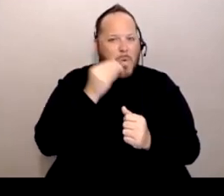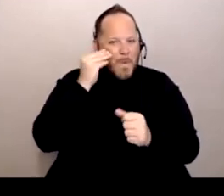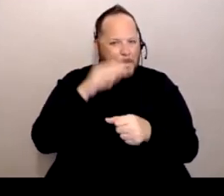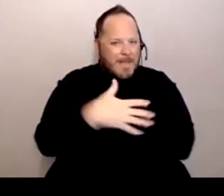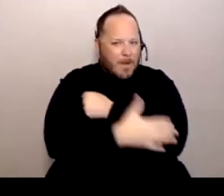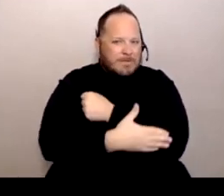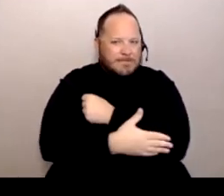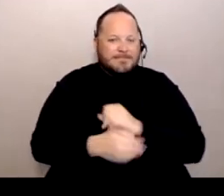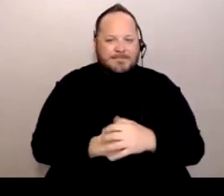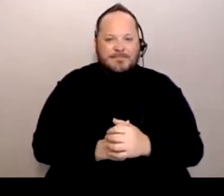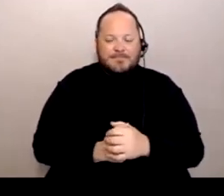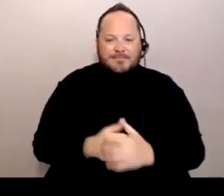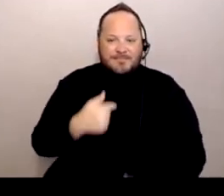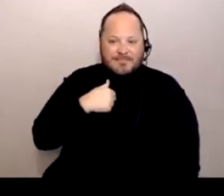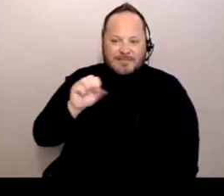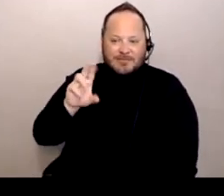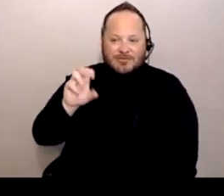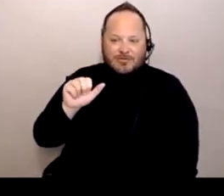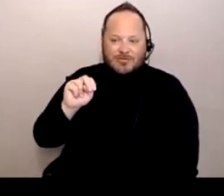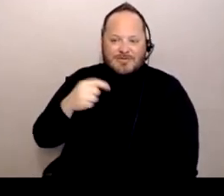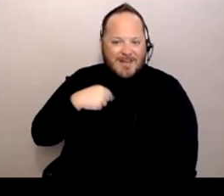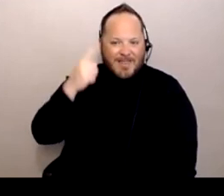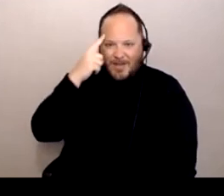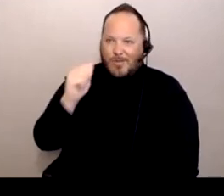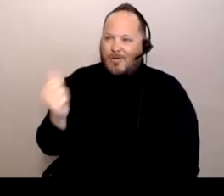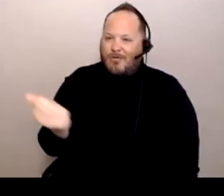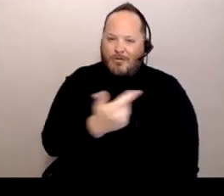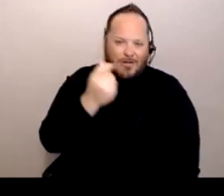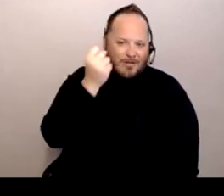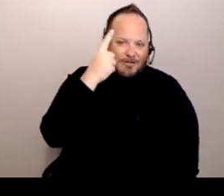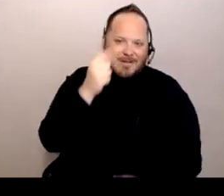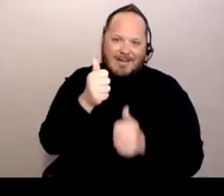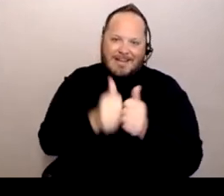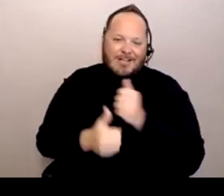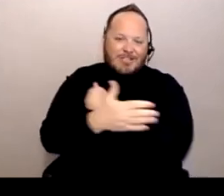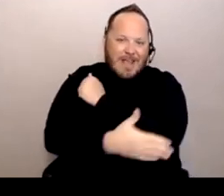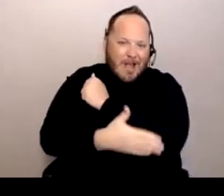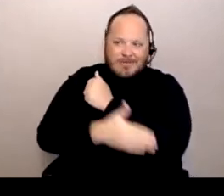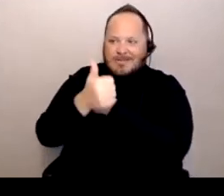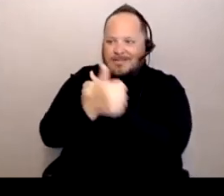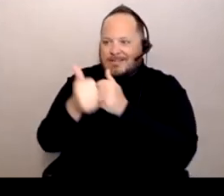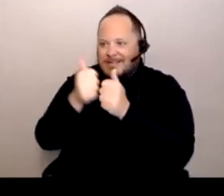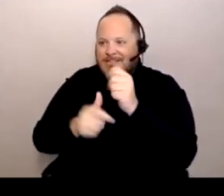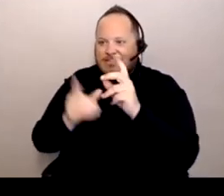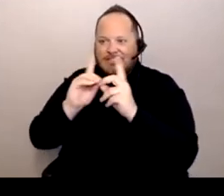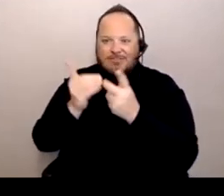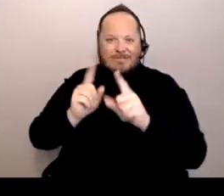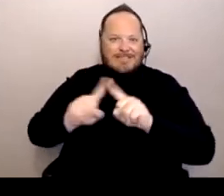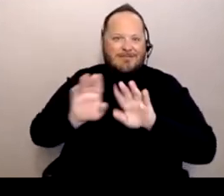[Susan] This is Susan. I think we all understand that it's different for every county and district. It's been that way since the beginning.